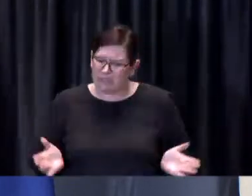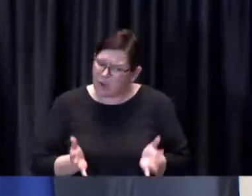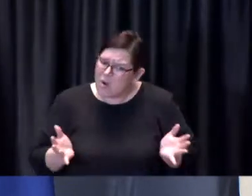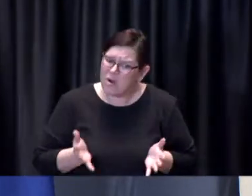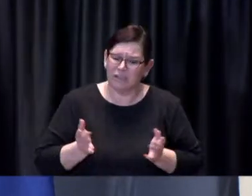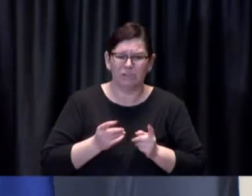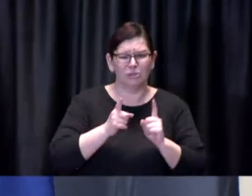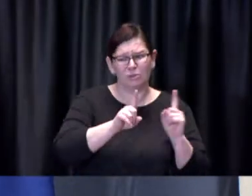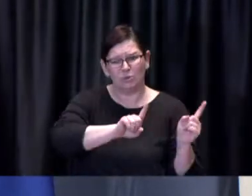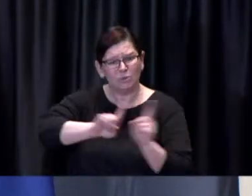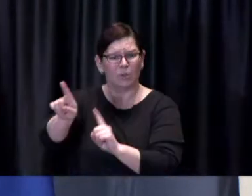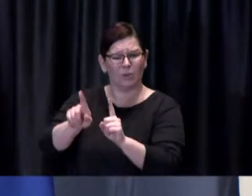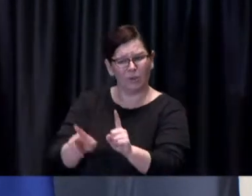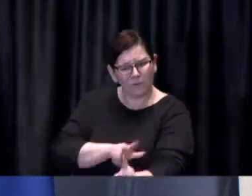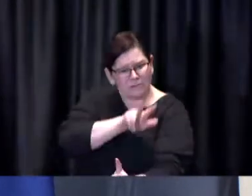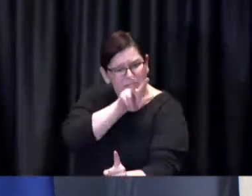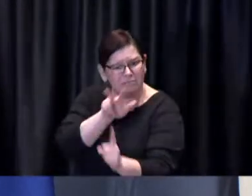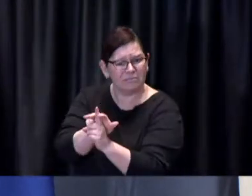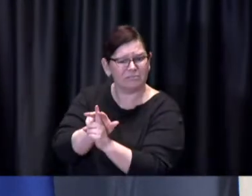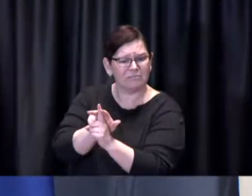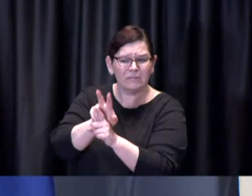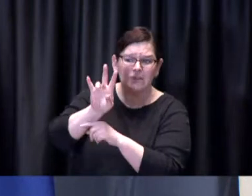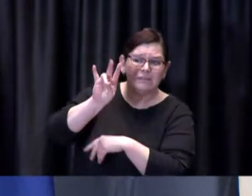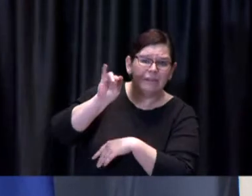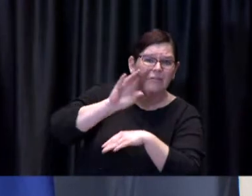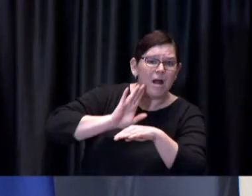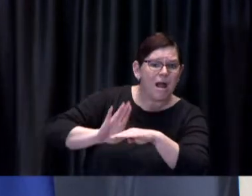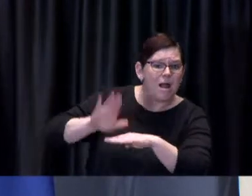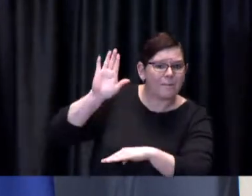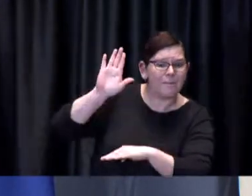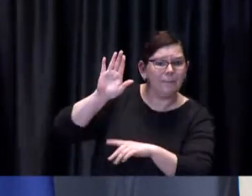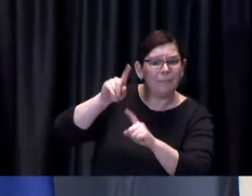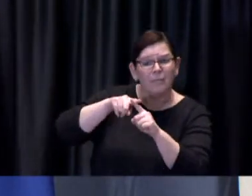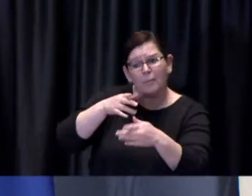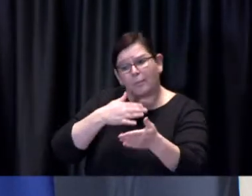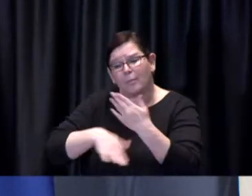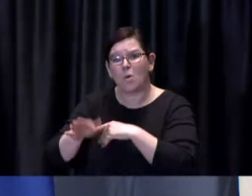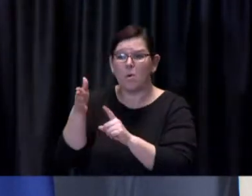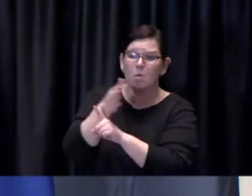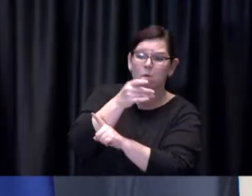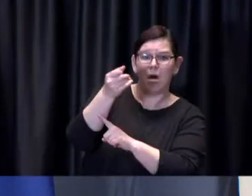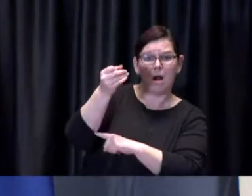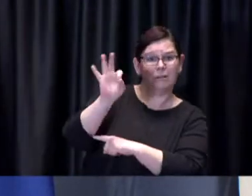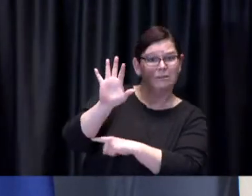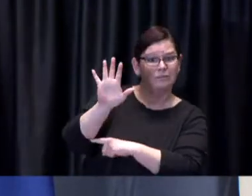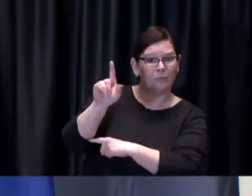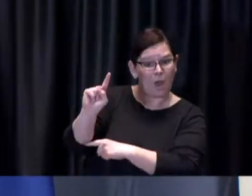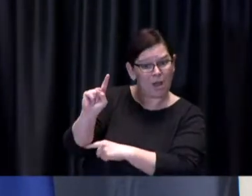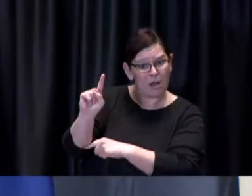If you were born in 1951 or earlier, you are eligible right now if you were born in 1951 or earlier